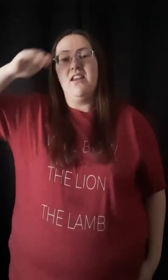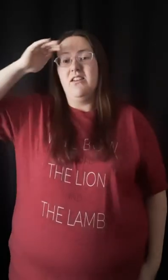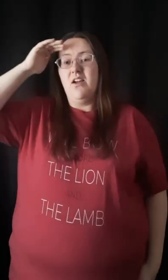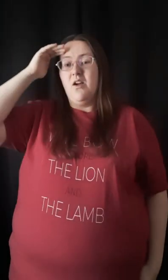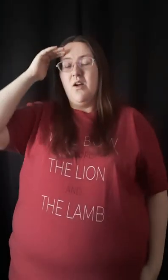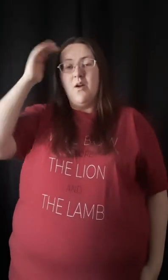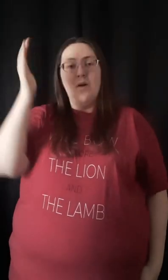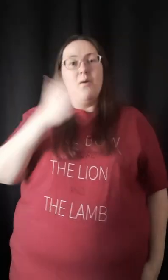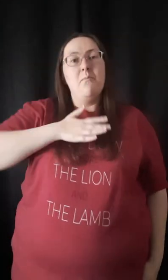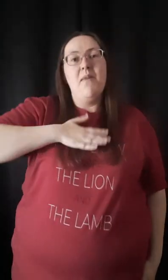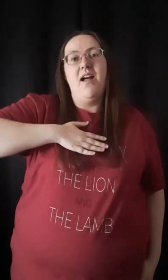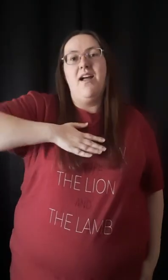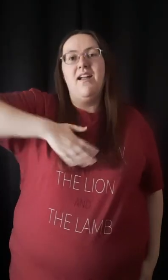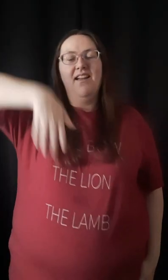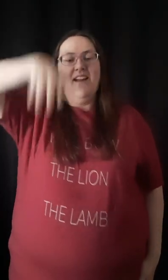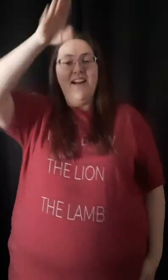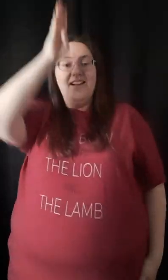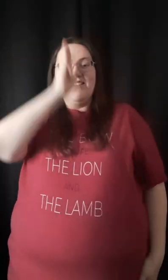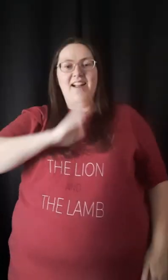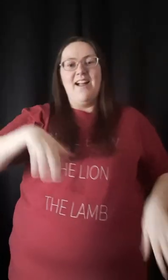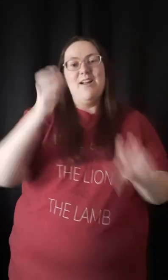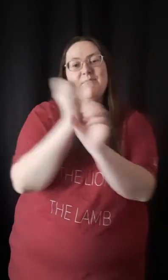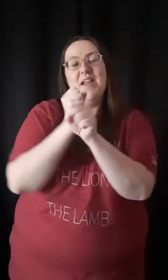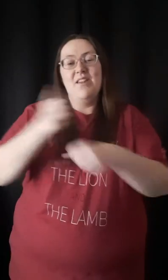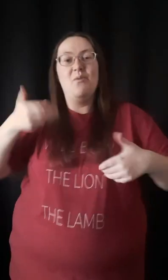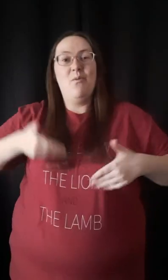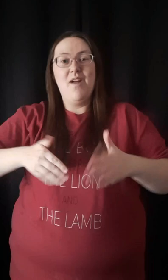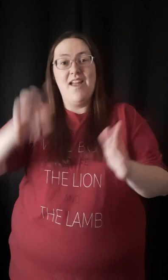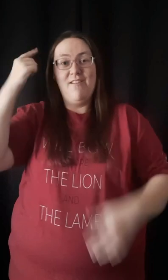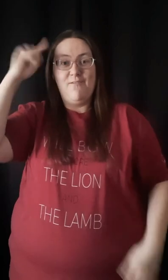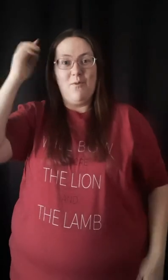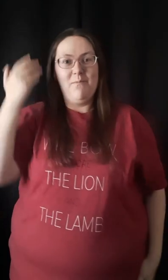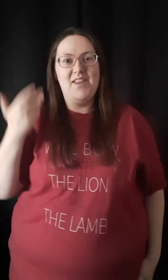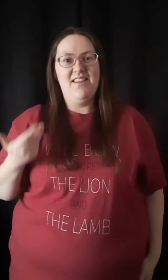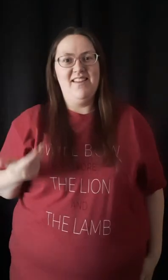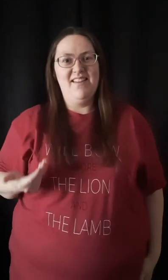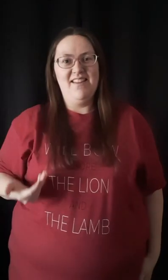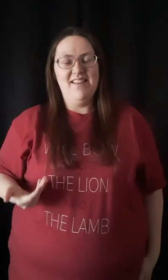And I know my God made a way for me